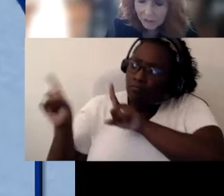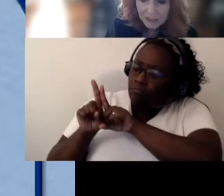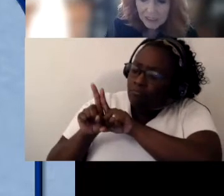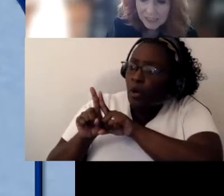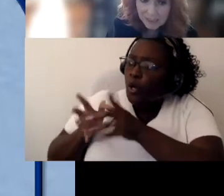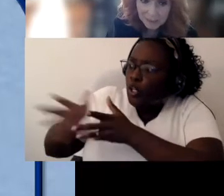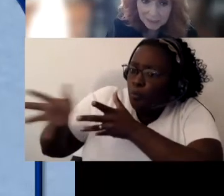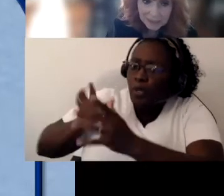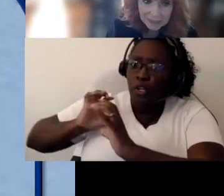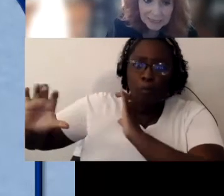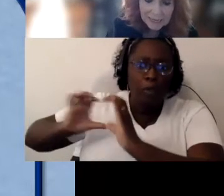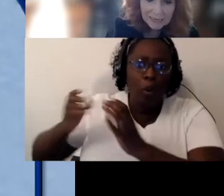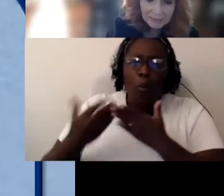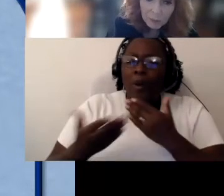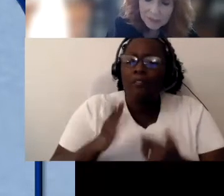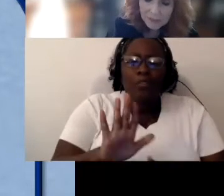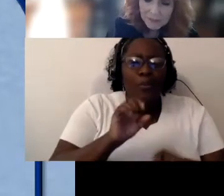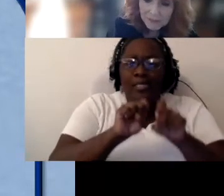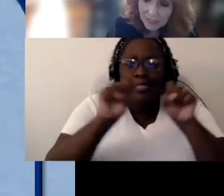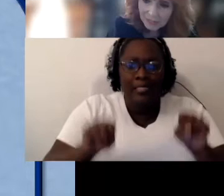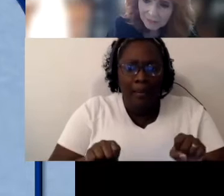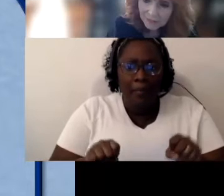their system is, and they want to feel safe.